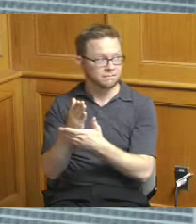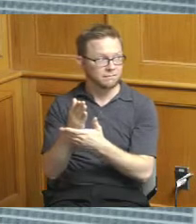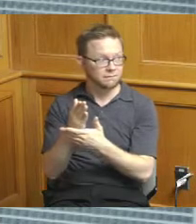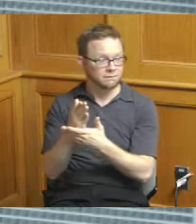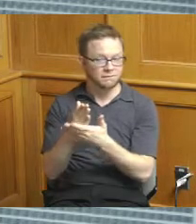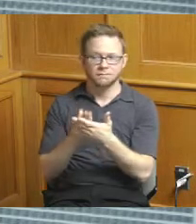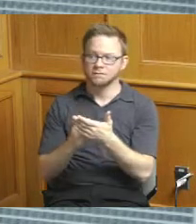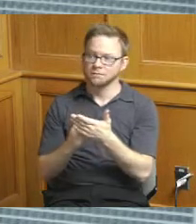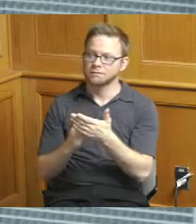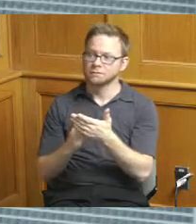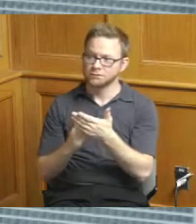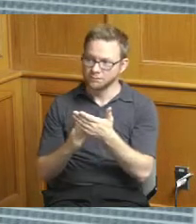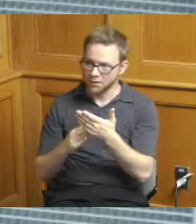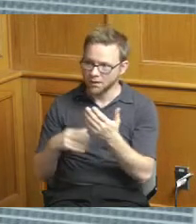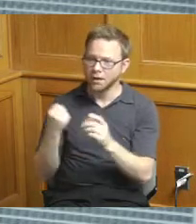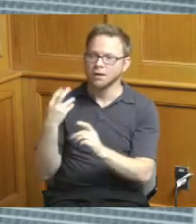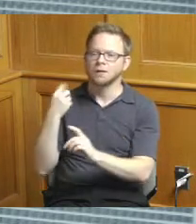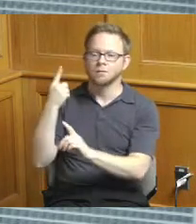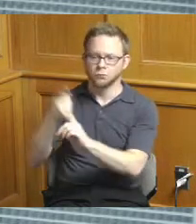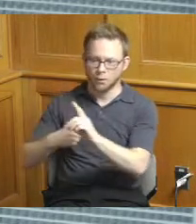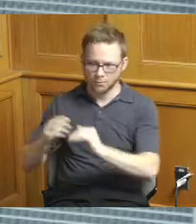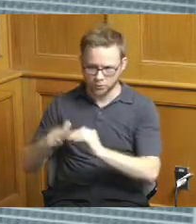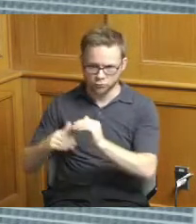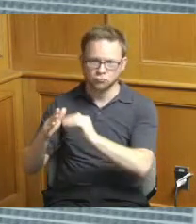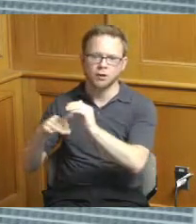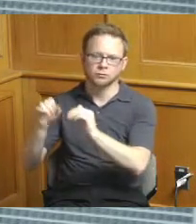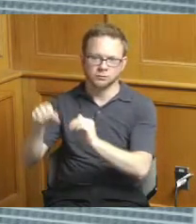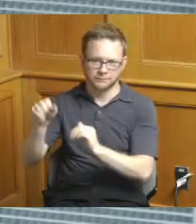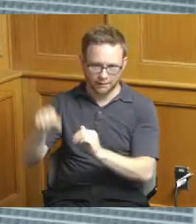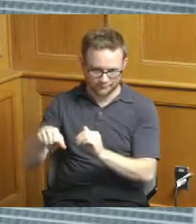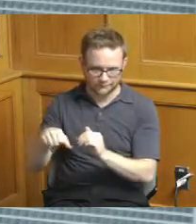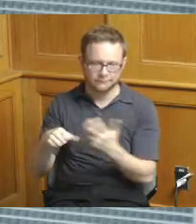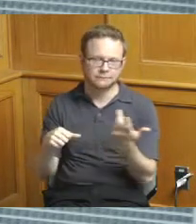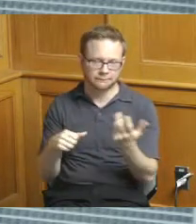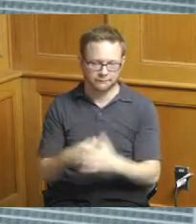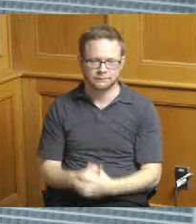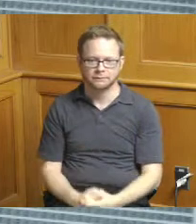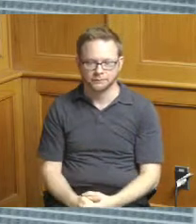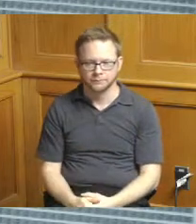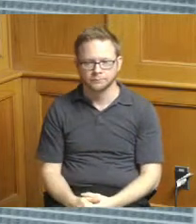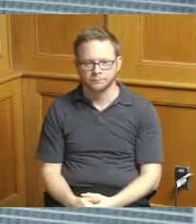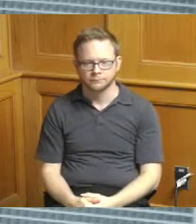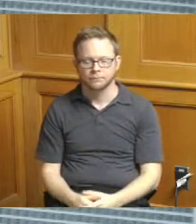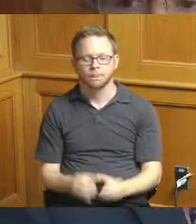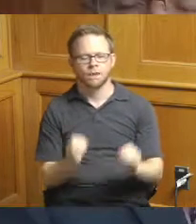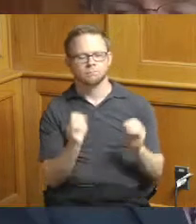will extend it to next year for sure right sounds like it yeah okay all right but but I it's good to